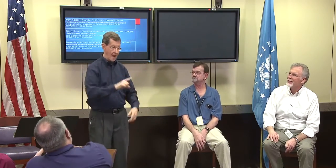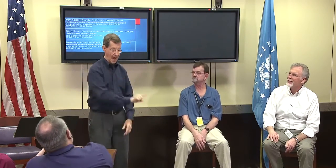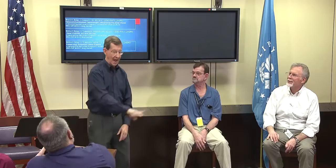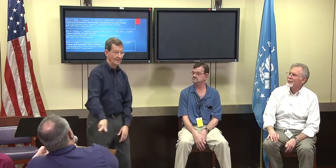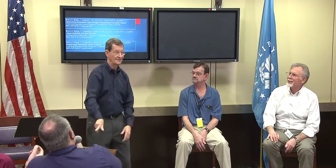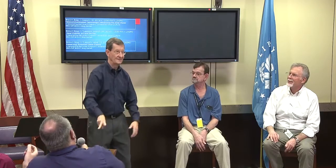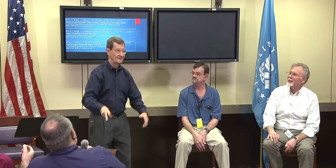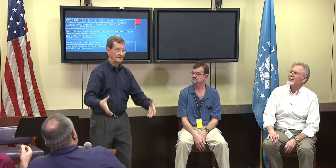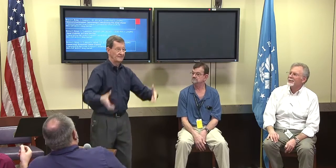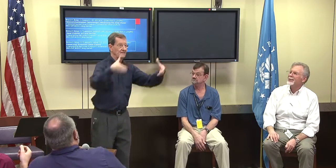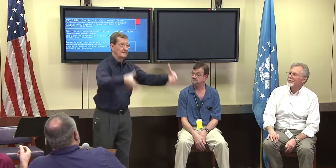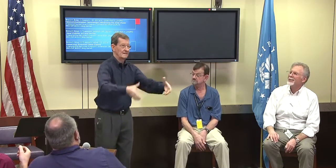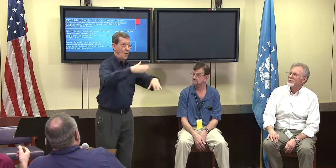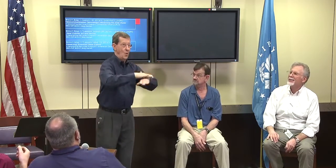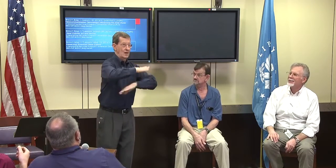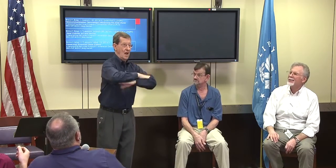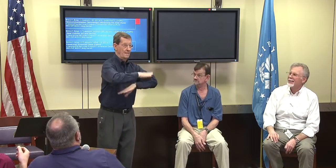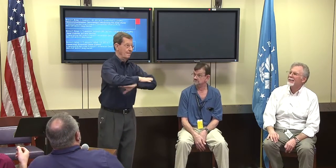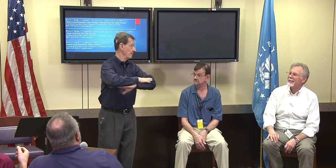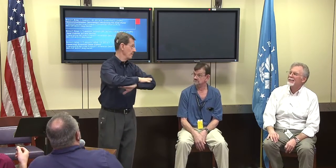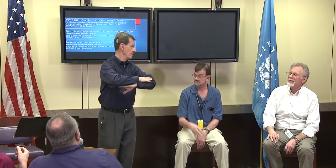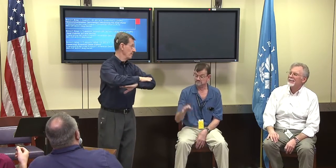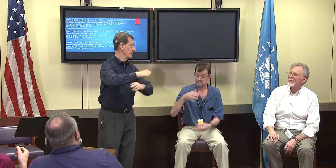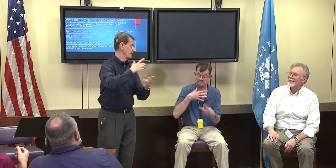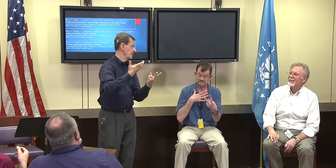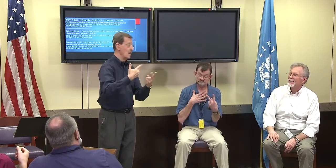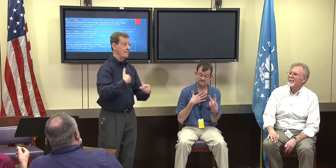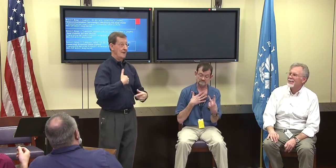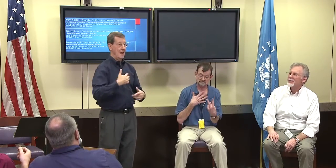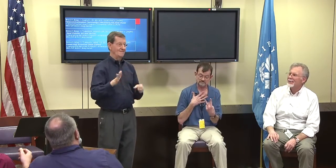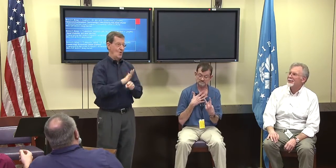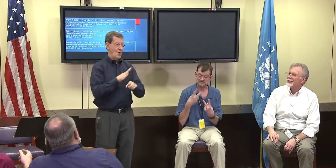and then some of them were table top models